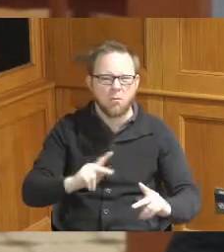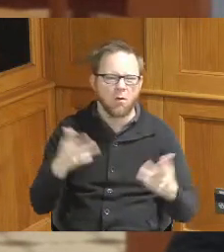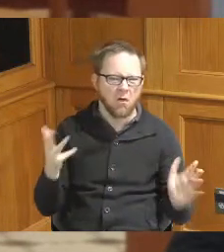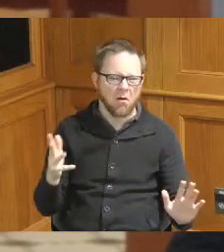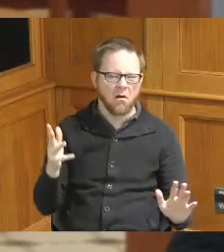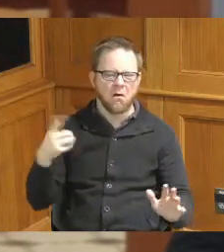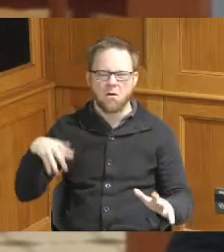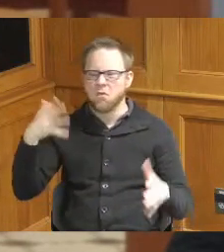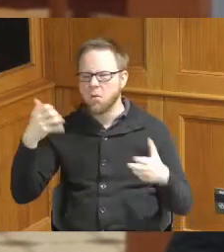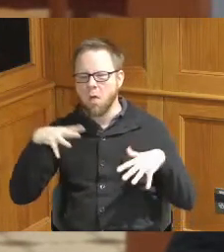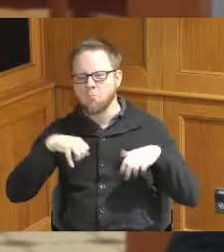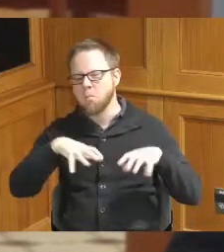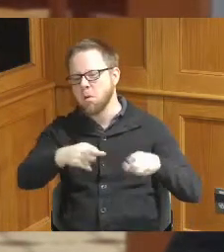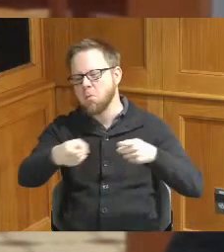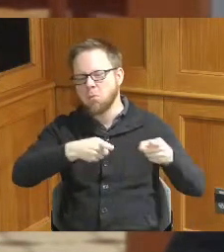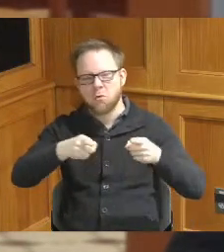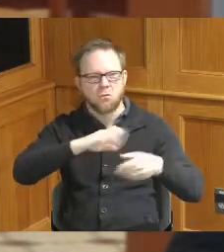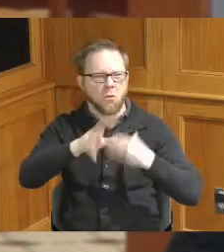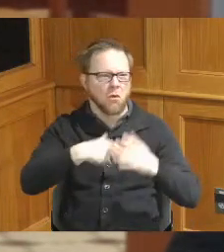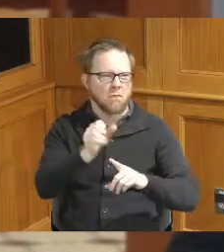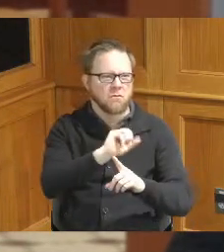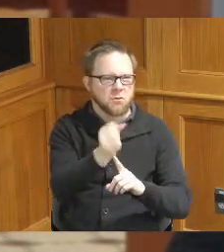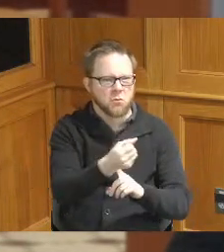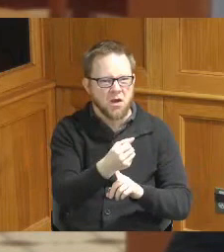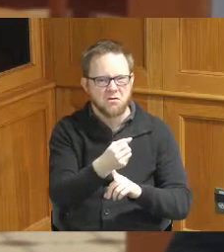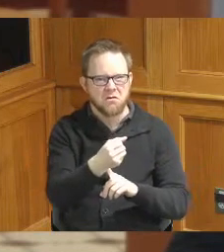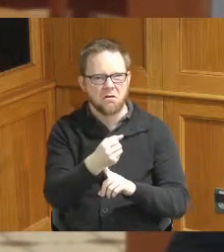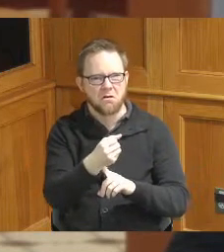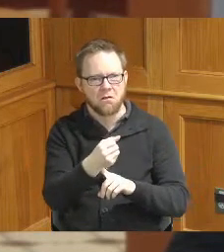want to take control of every situation put everybody in a study a classification